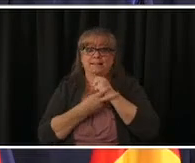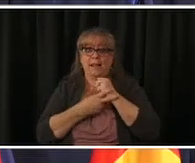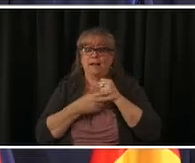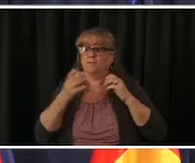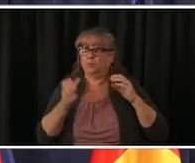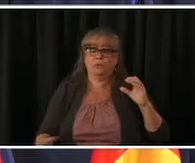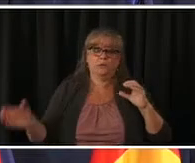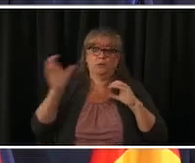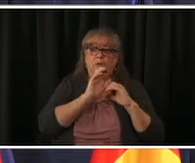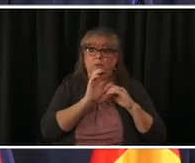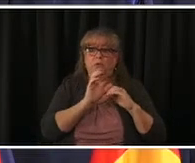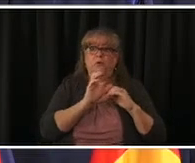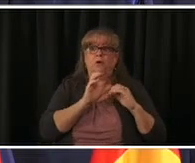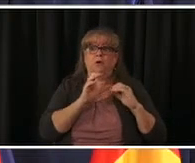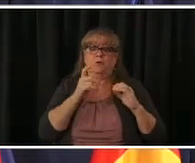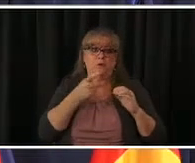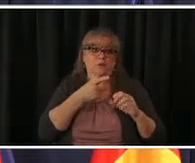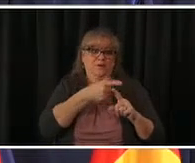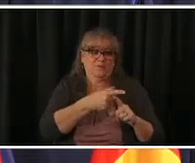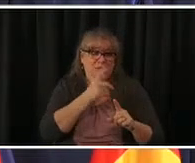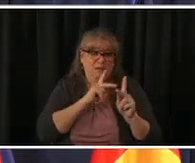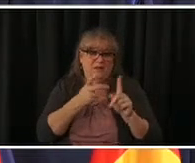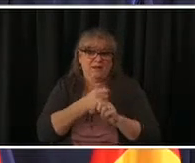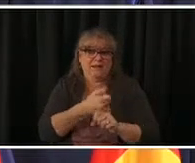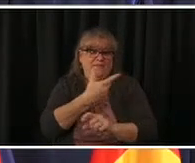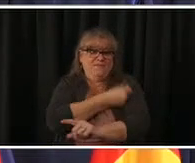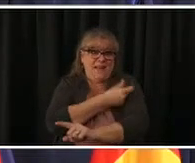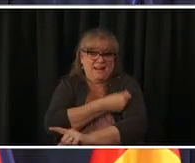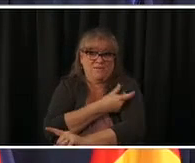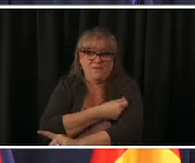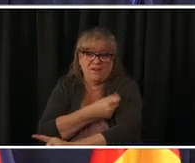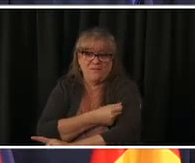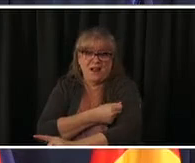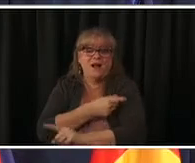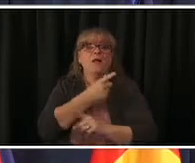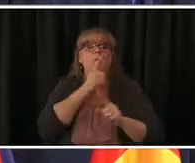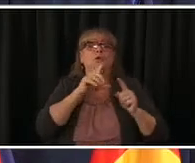safe they are getting out they are starting to spend money and some of that means spending